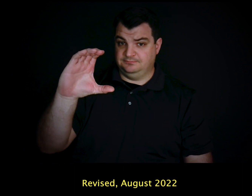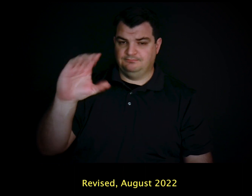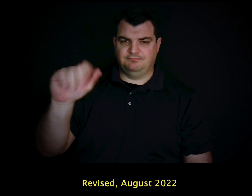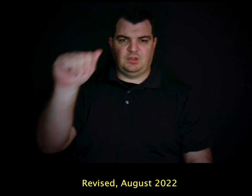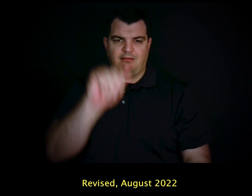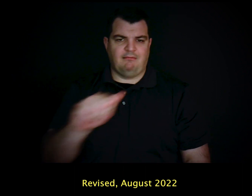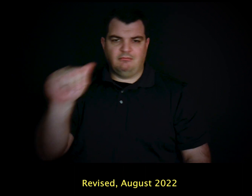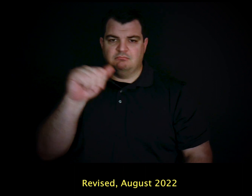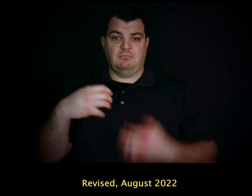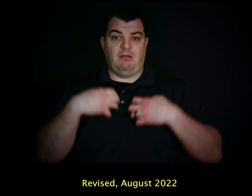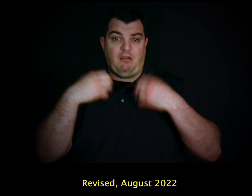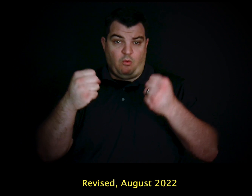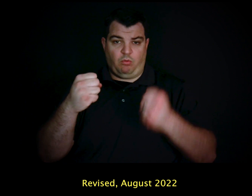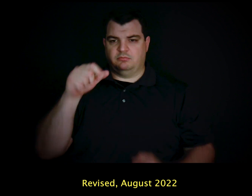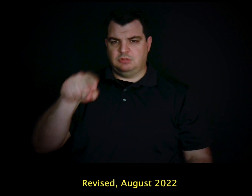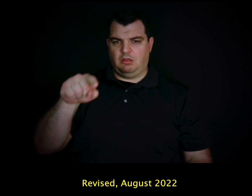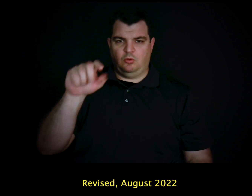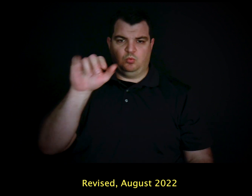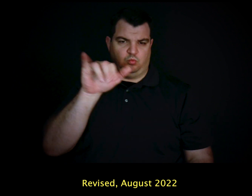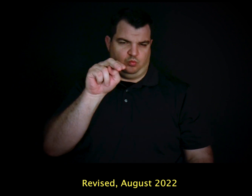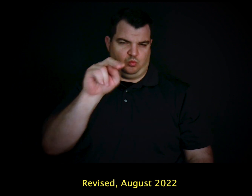Revised, August 2022